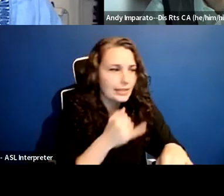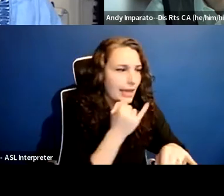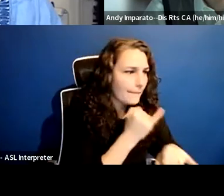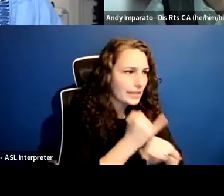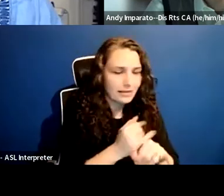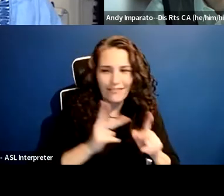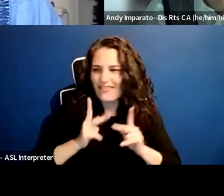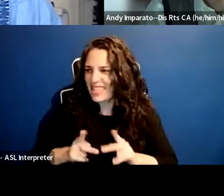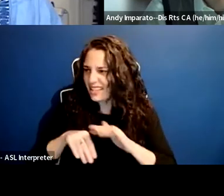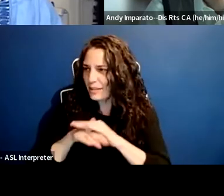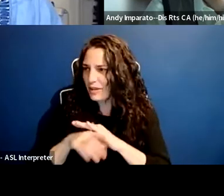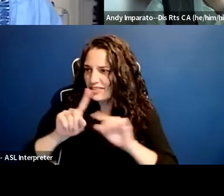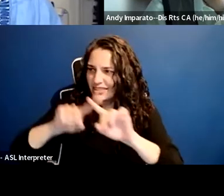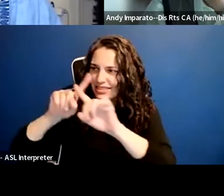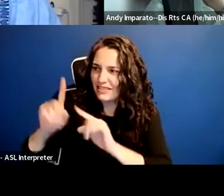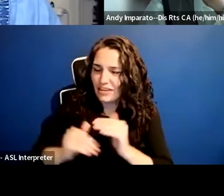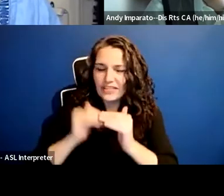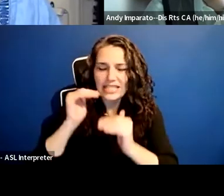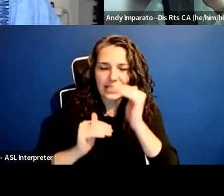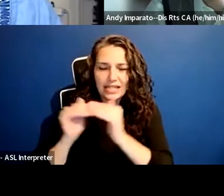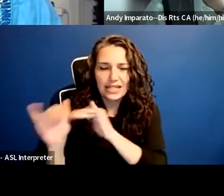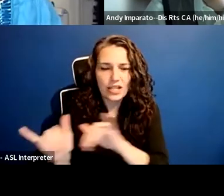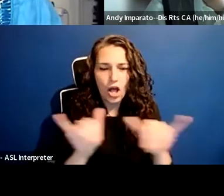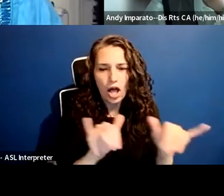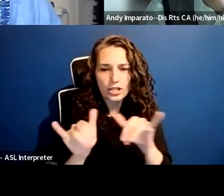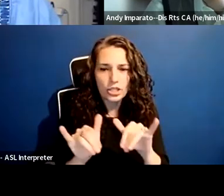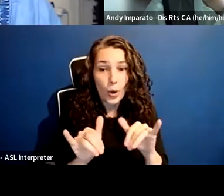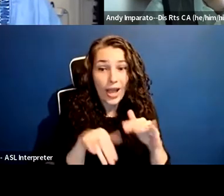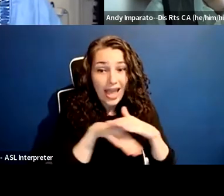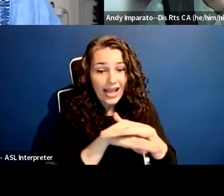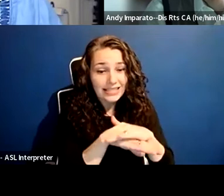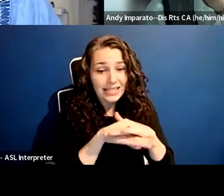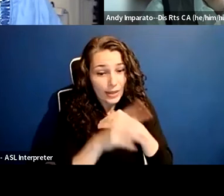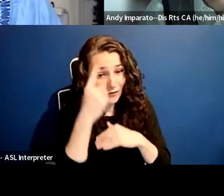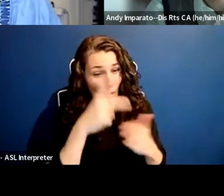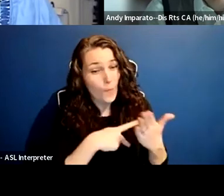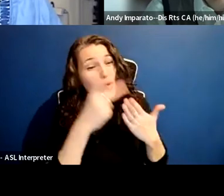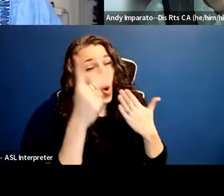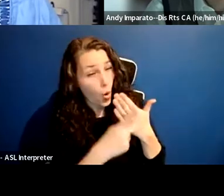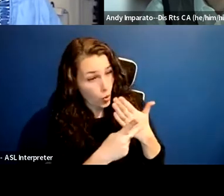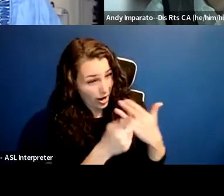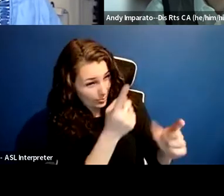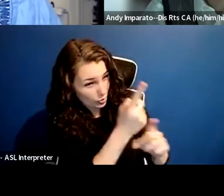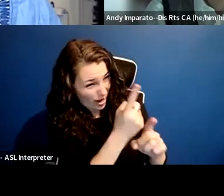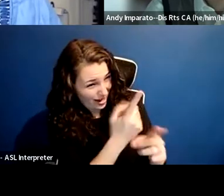We're also talking about accessibility to programs, right, to curriculum.